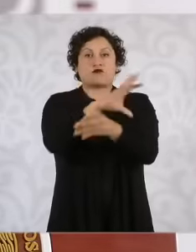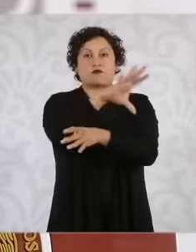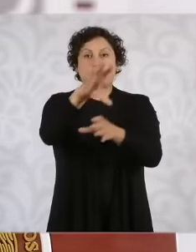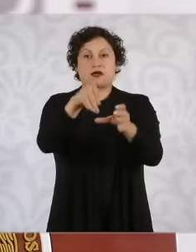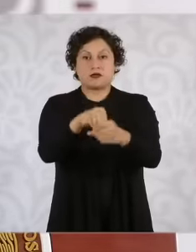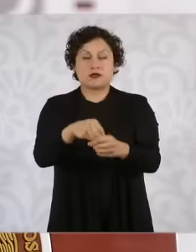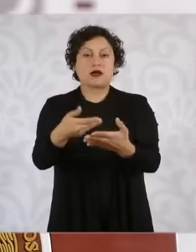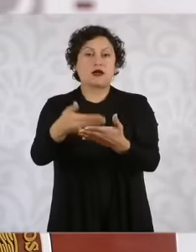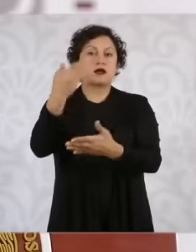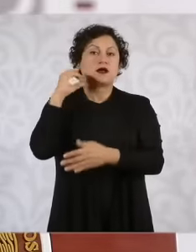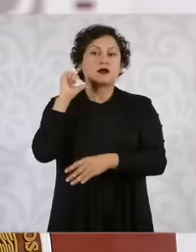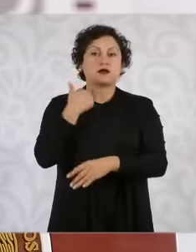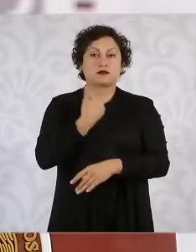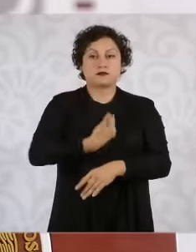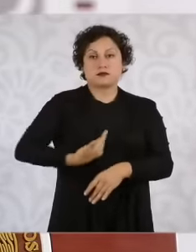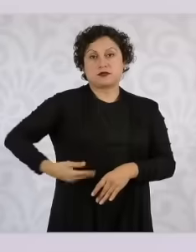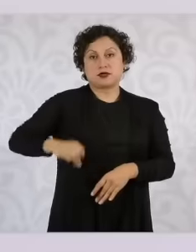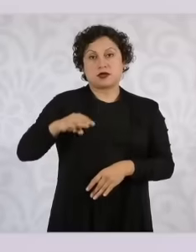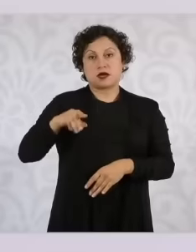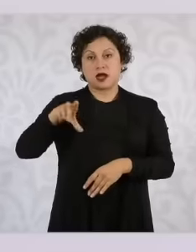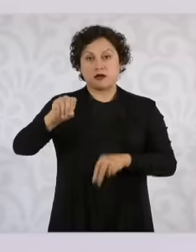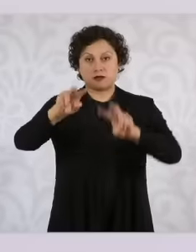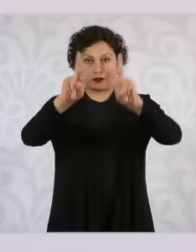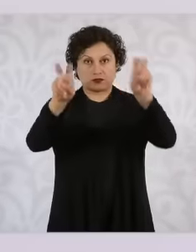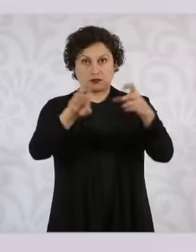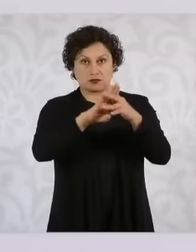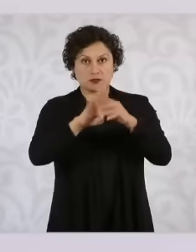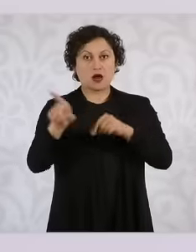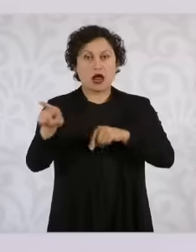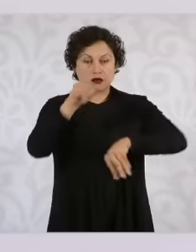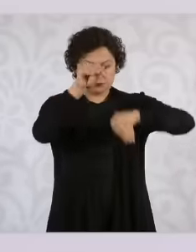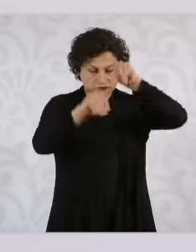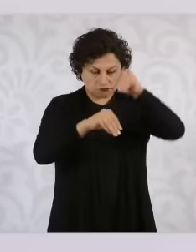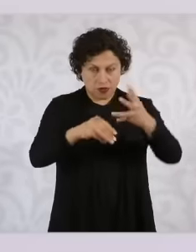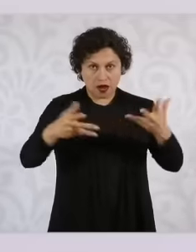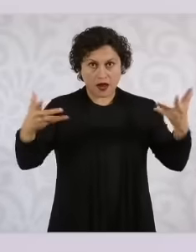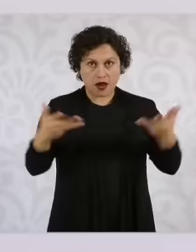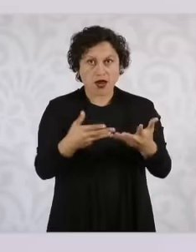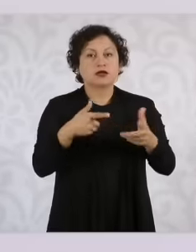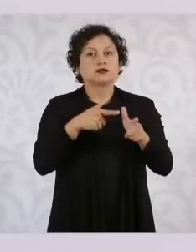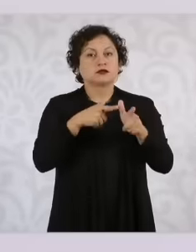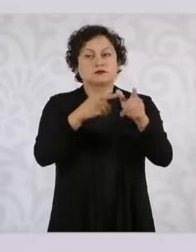López Obrador made for the issue of migration but there are still important pending issues